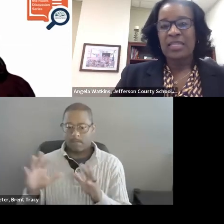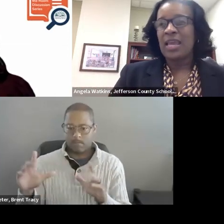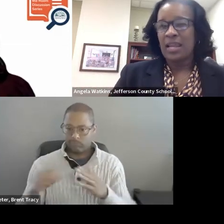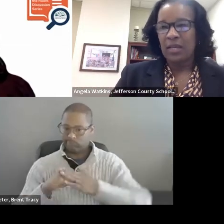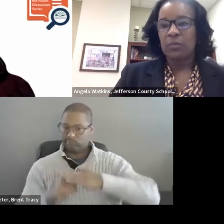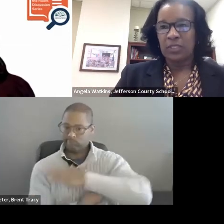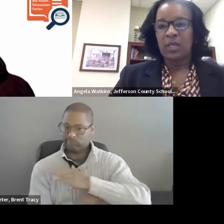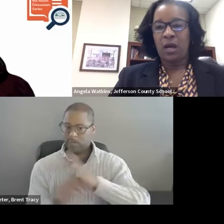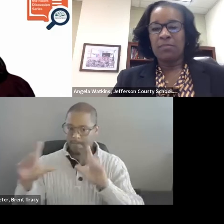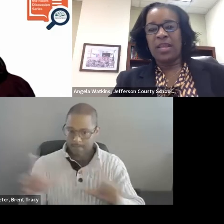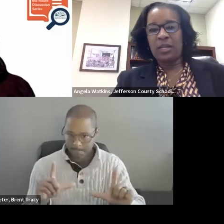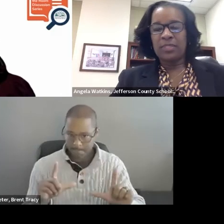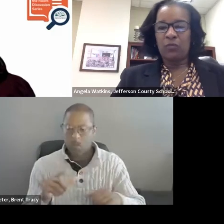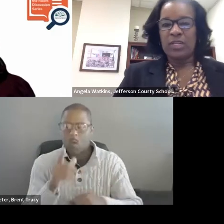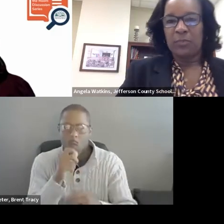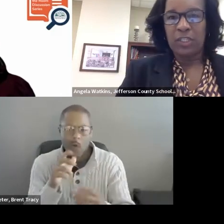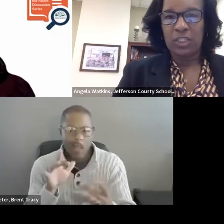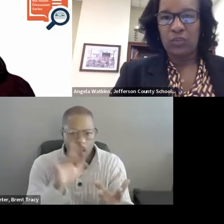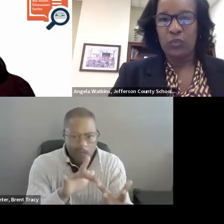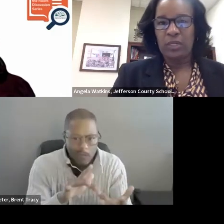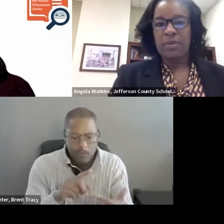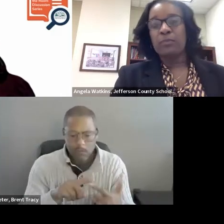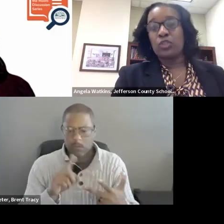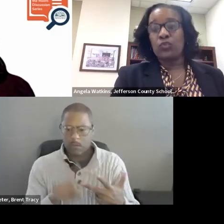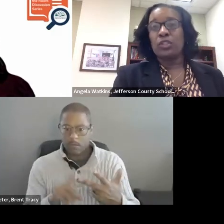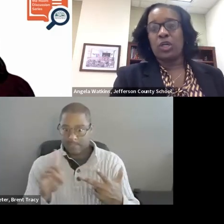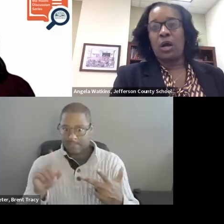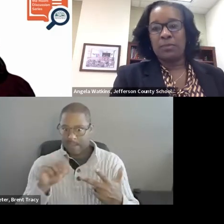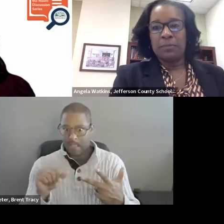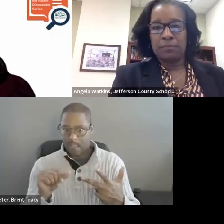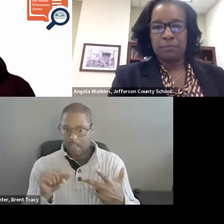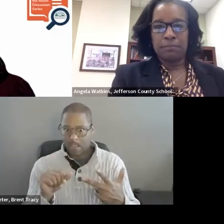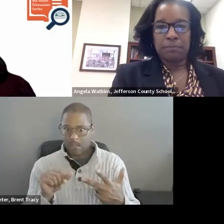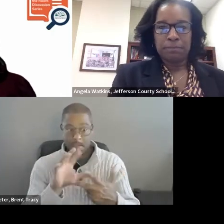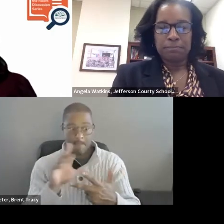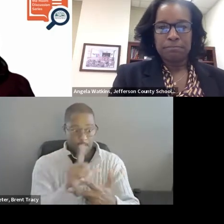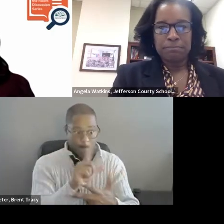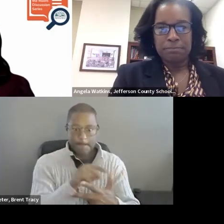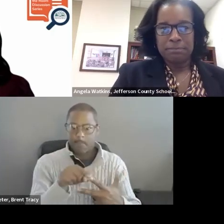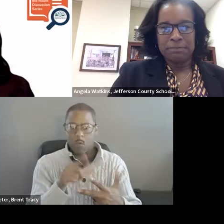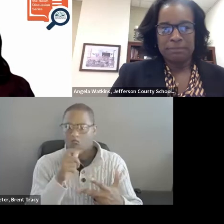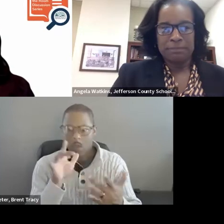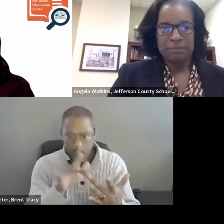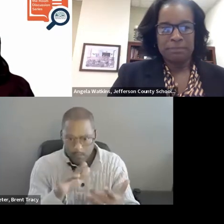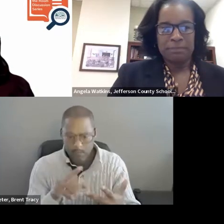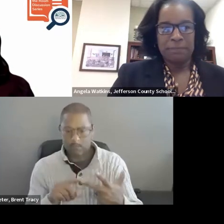that helps. That helps our Reading Specialist really be able to do their jobs. SARAH SAYKO, Ed. D: